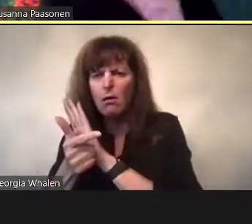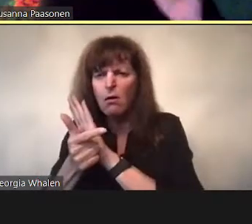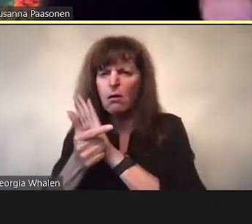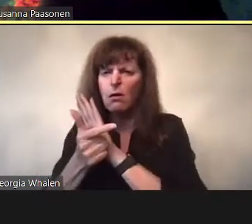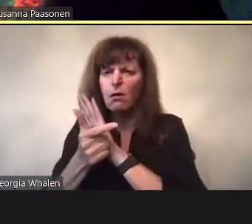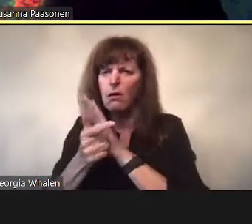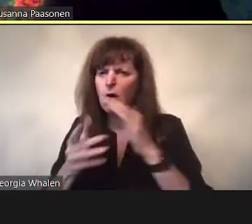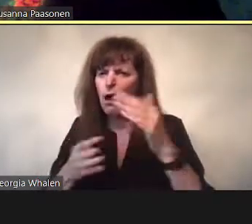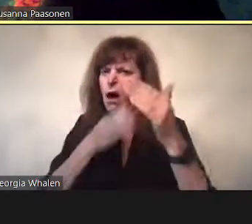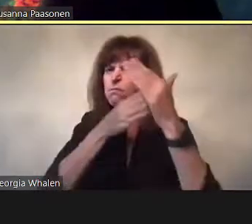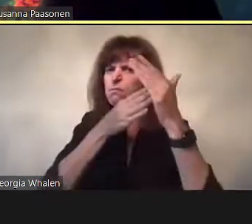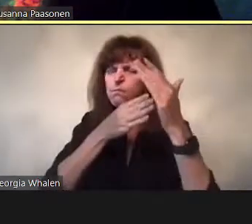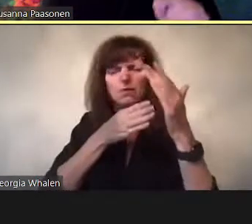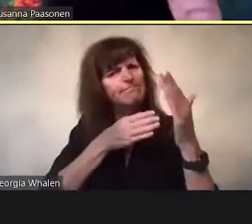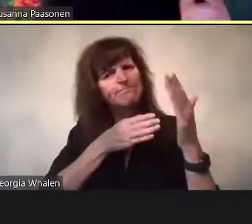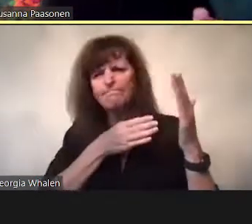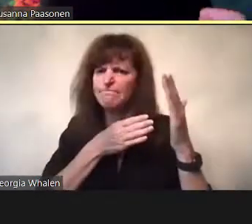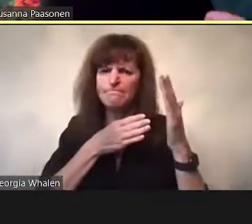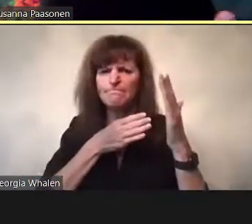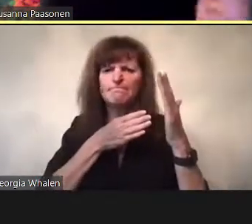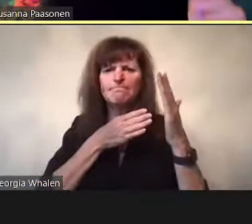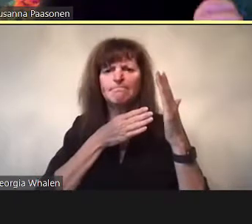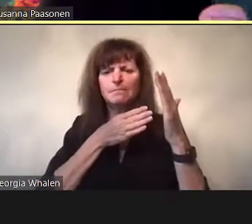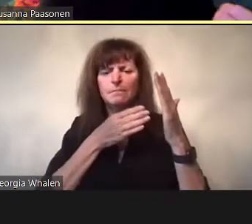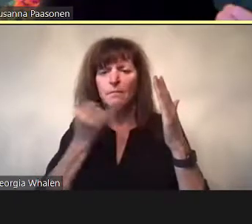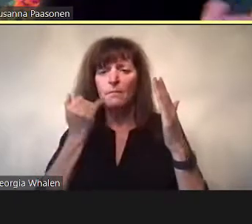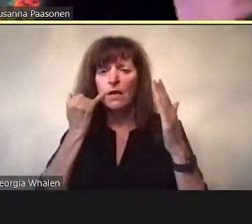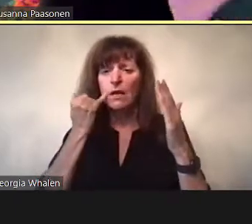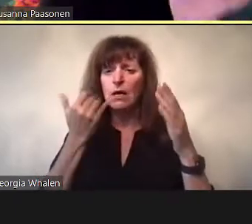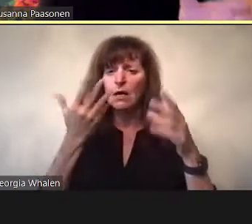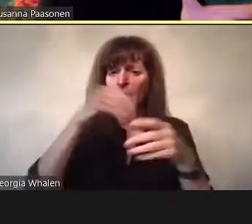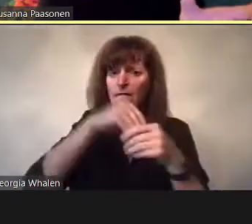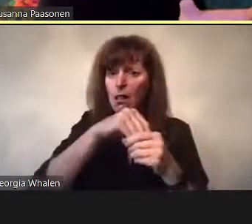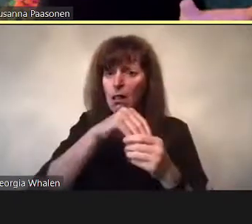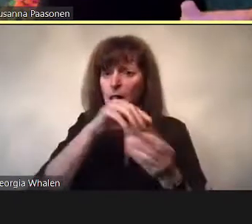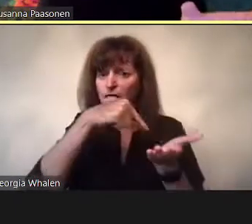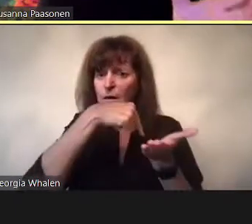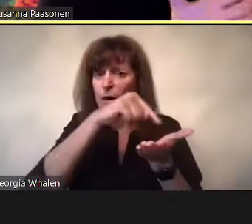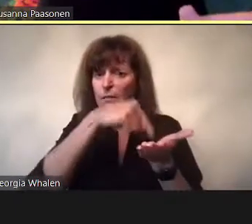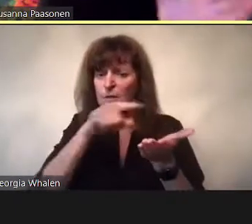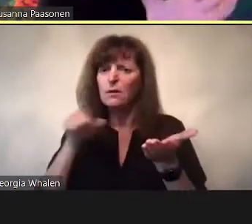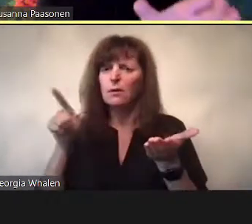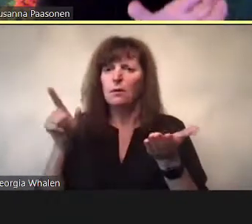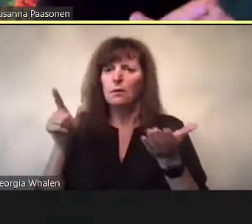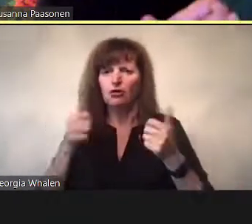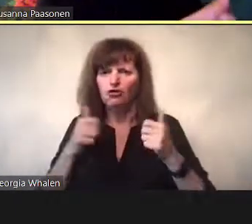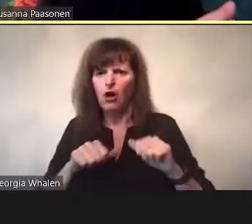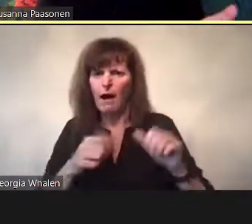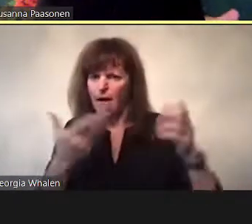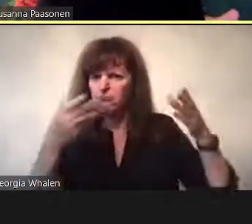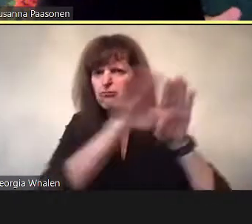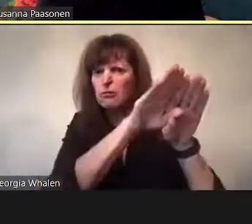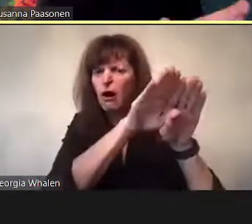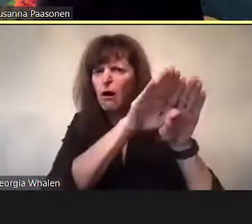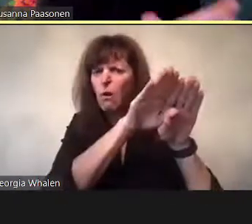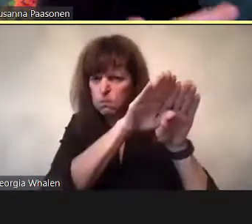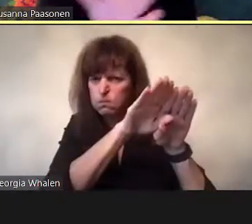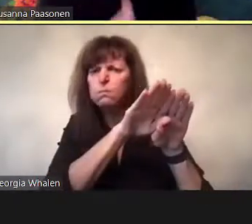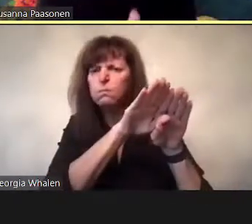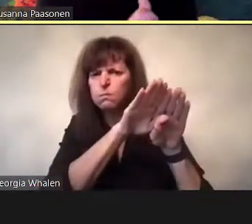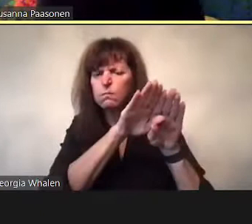we are also faced with anti-porn campaigns